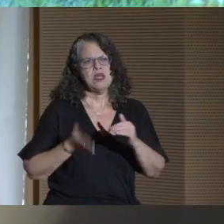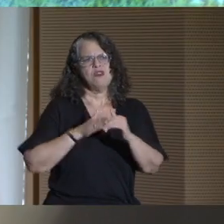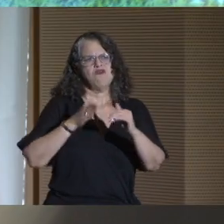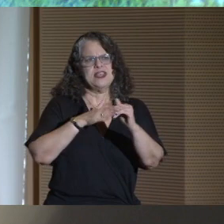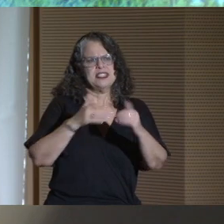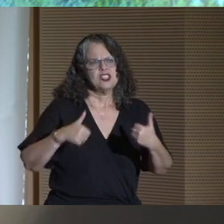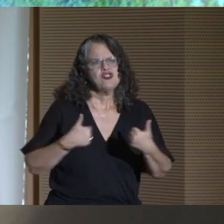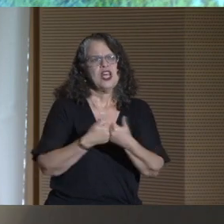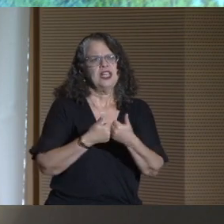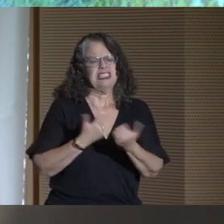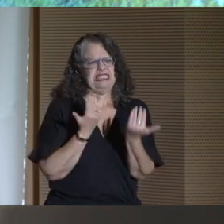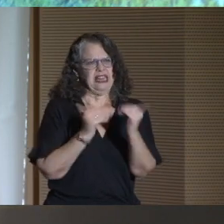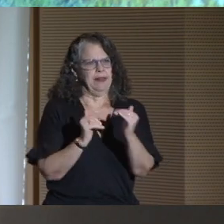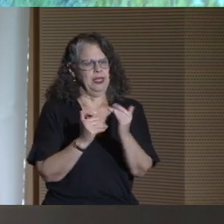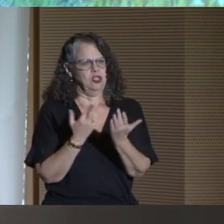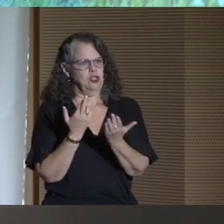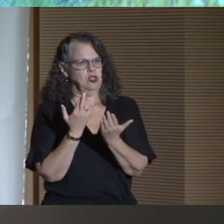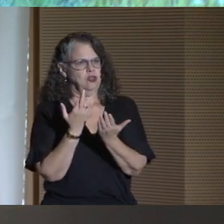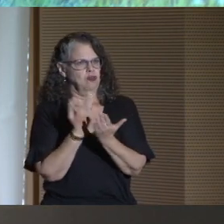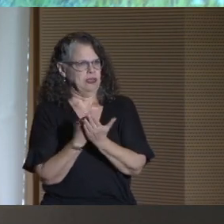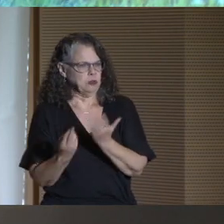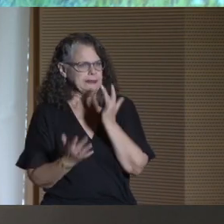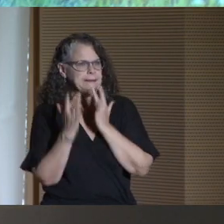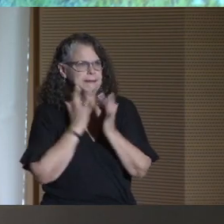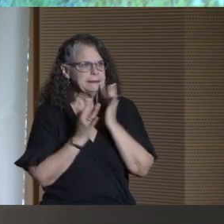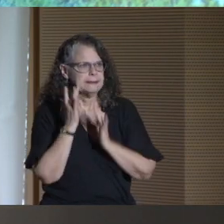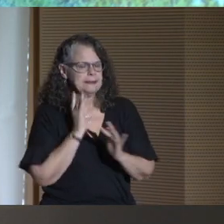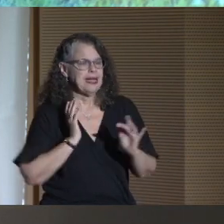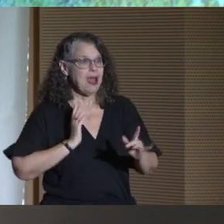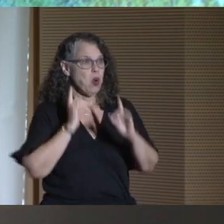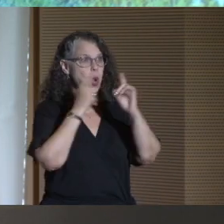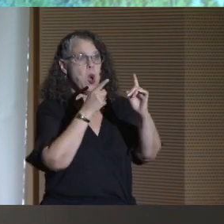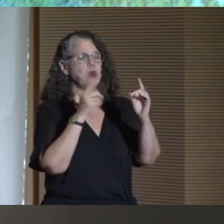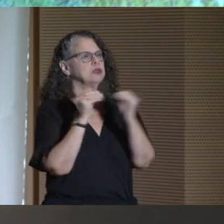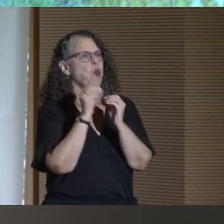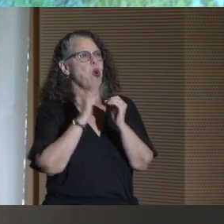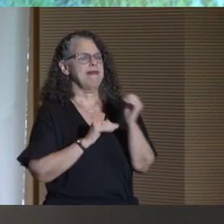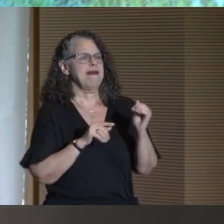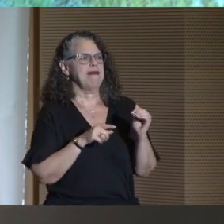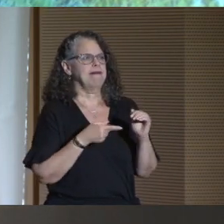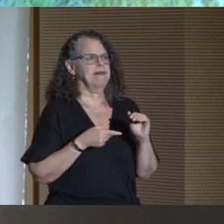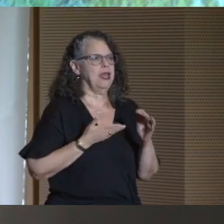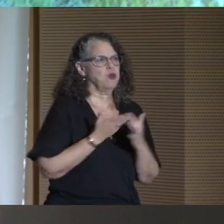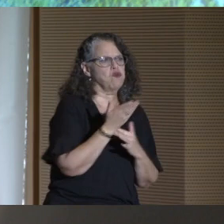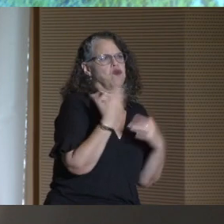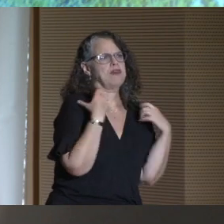and limited resources. Our goal was beyond navigating a health crisis.